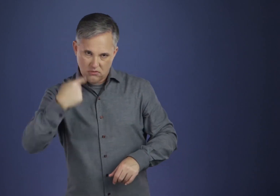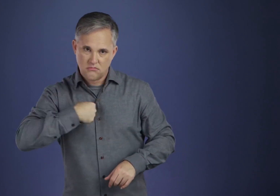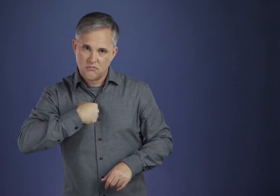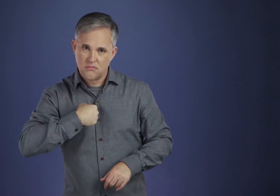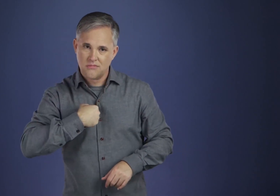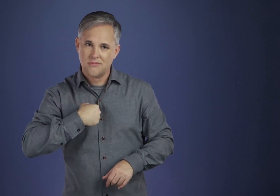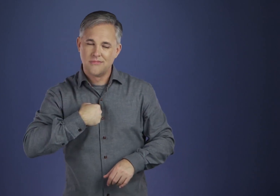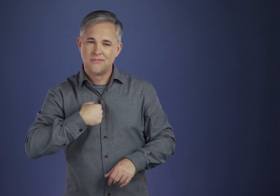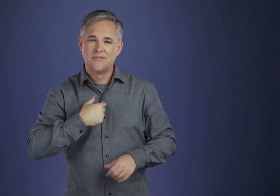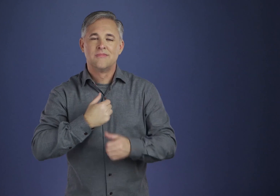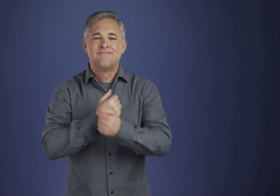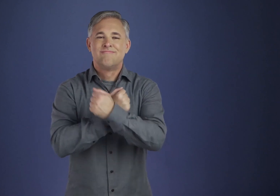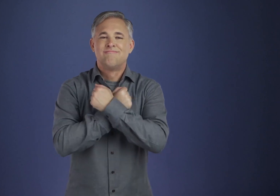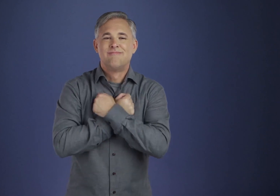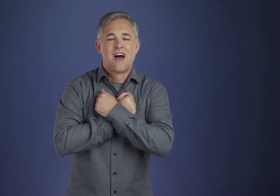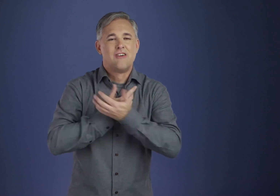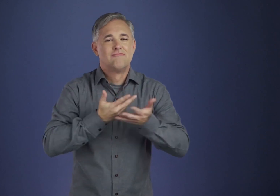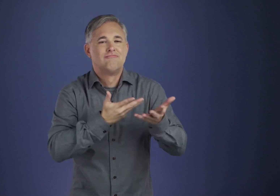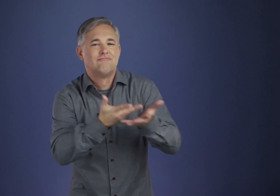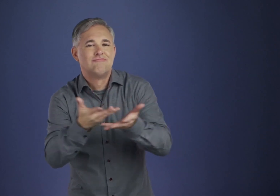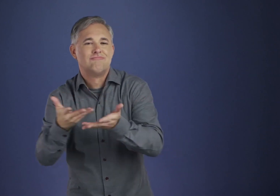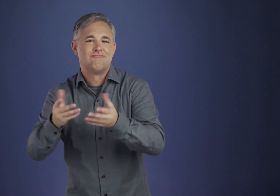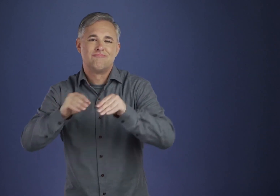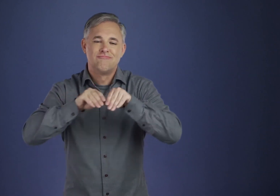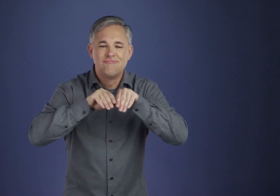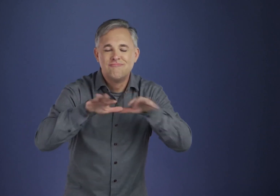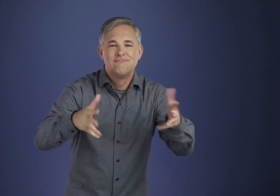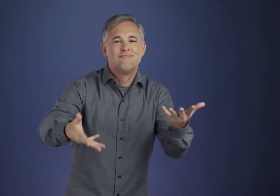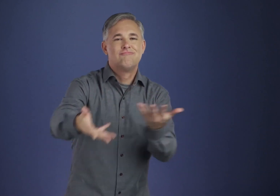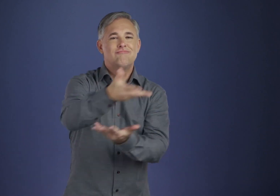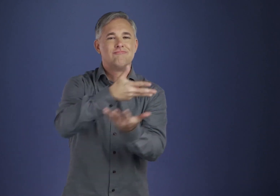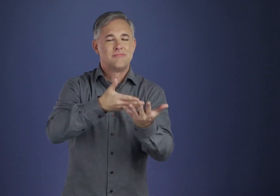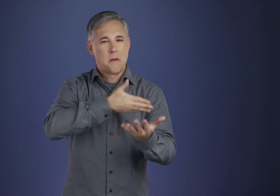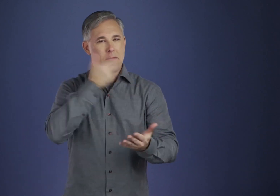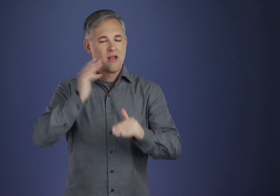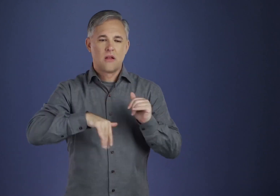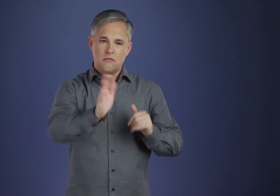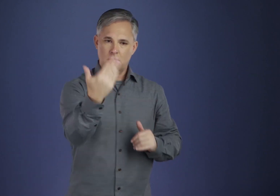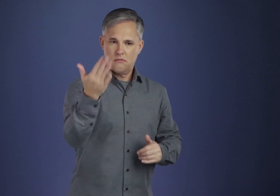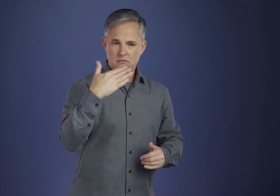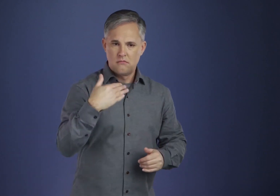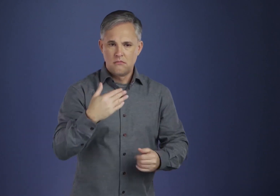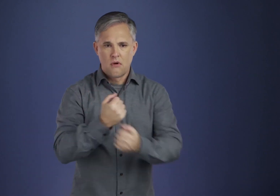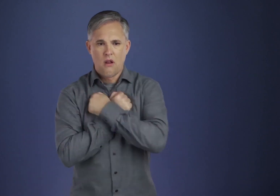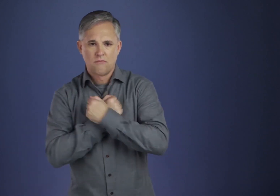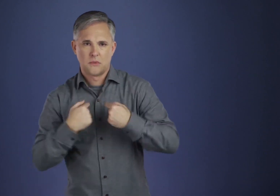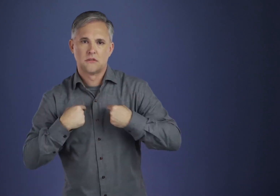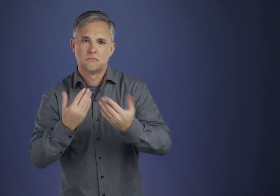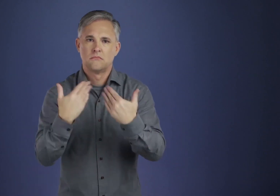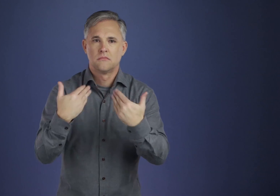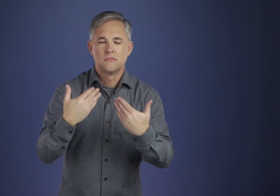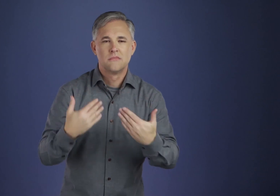for God's explicit guidance on matters ranging all the way from a shattering domestic or financial crisis